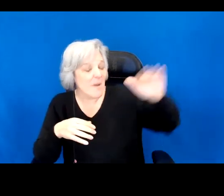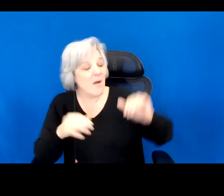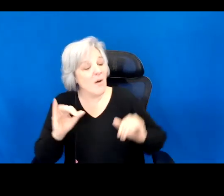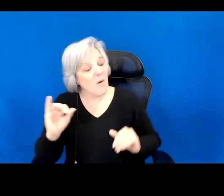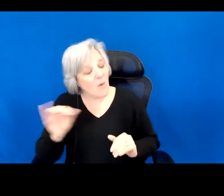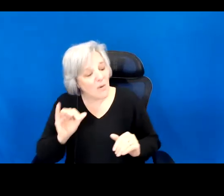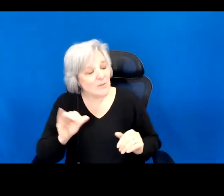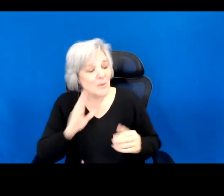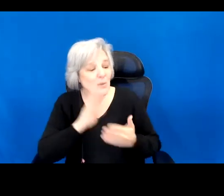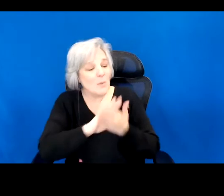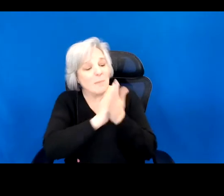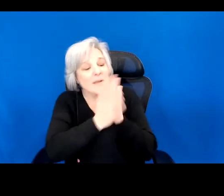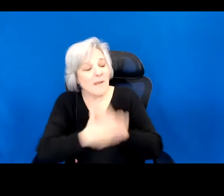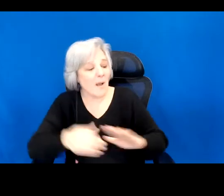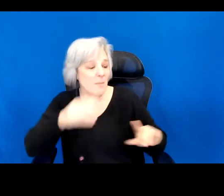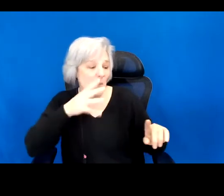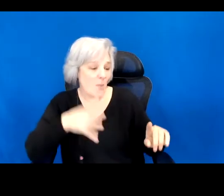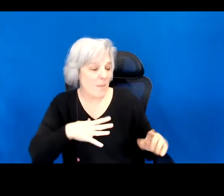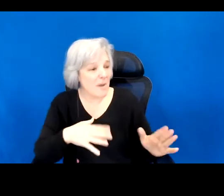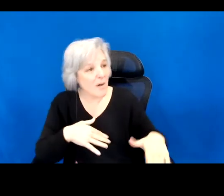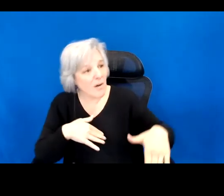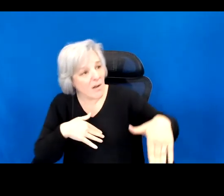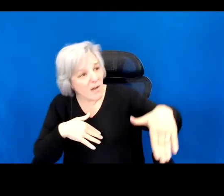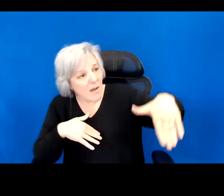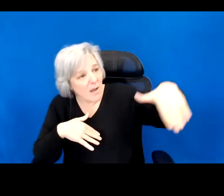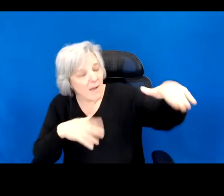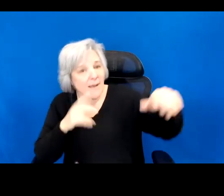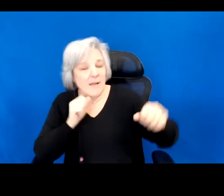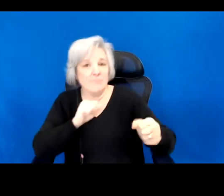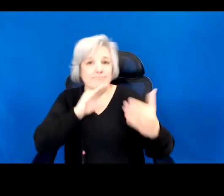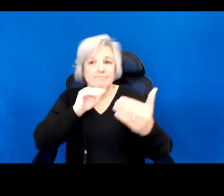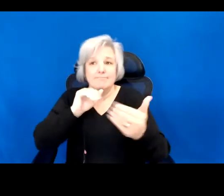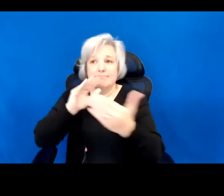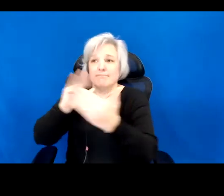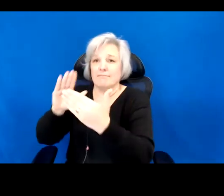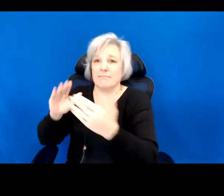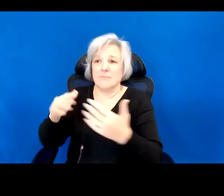you are, the one that will face a world in ruin, and undoubtedly will wonder over my